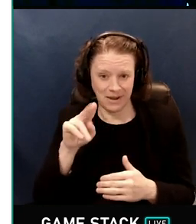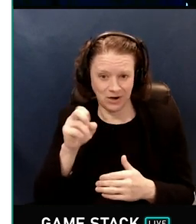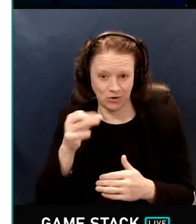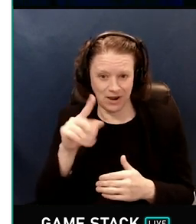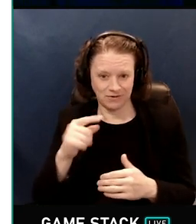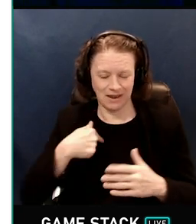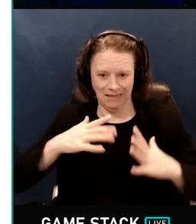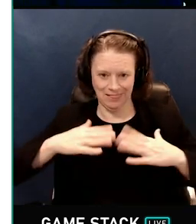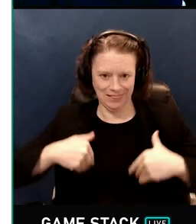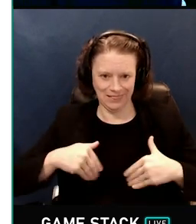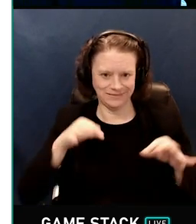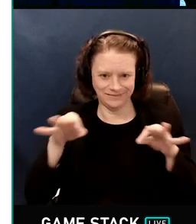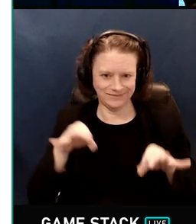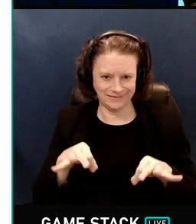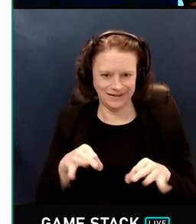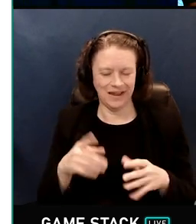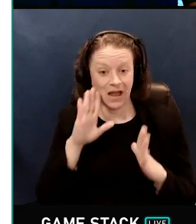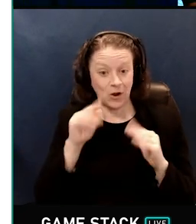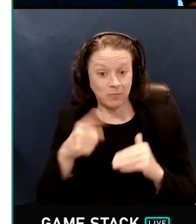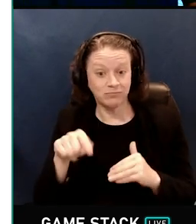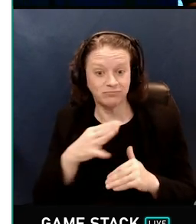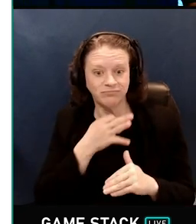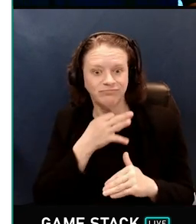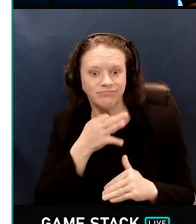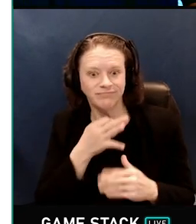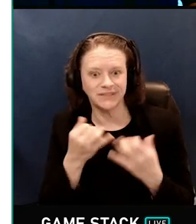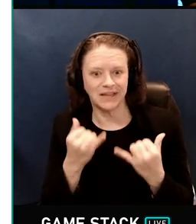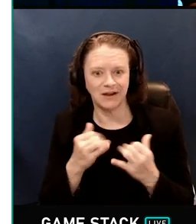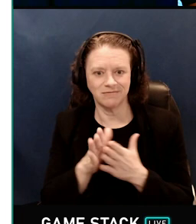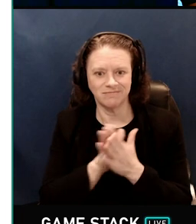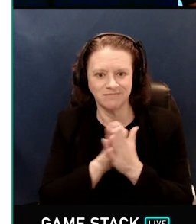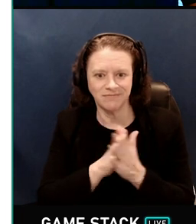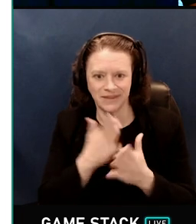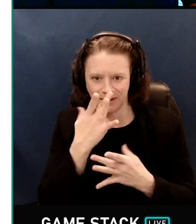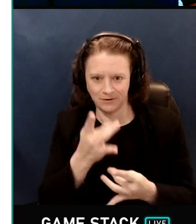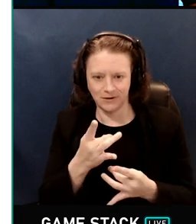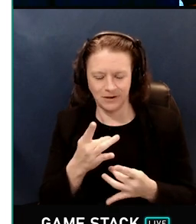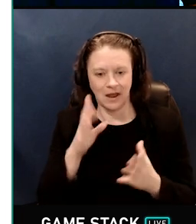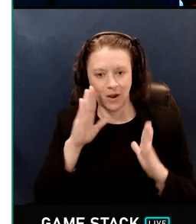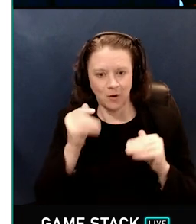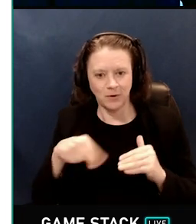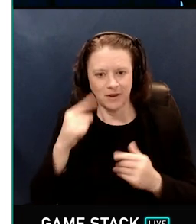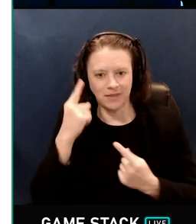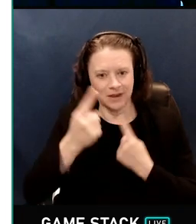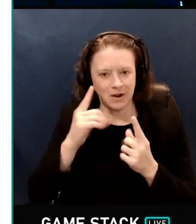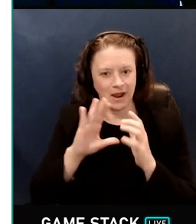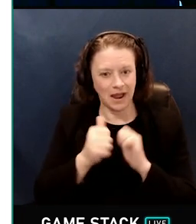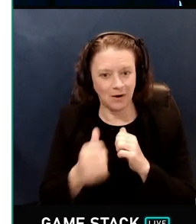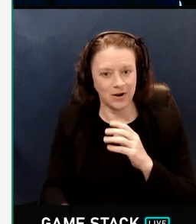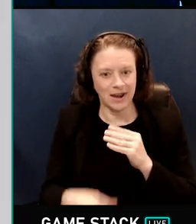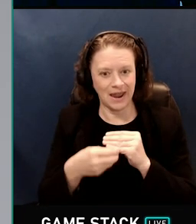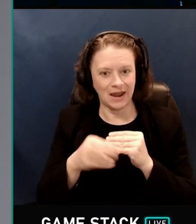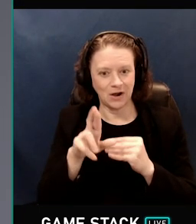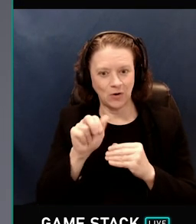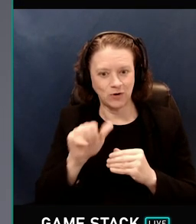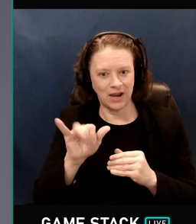Hopefully this has piqued some interest. Maybe you can think about how you can start to add ray tracing to your game. Thank you for watching.